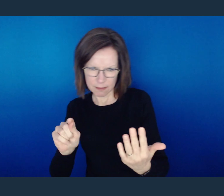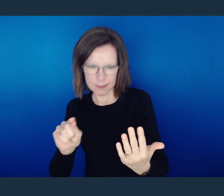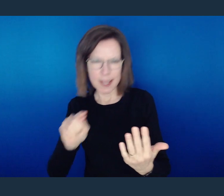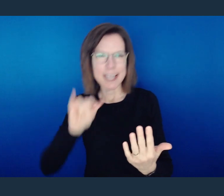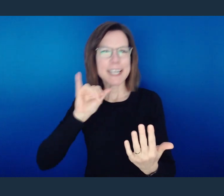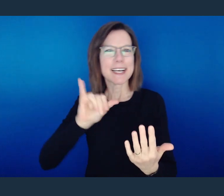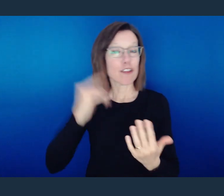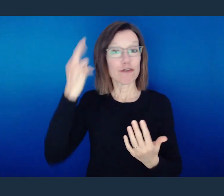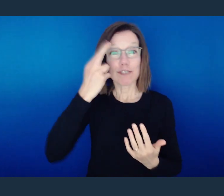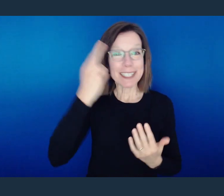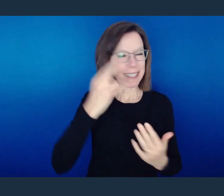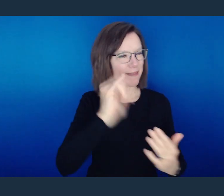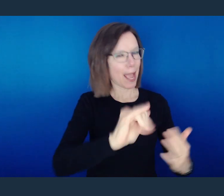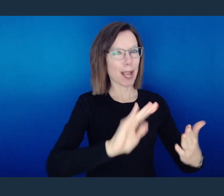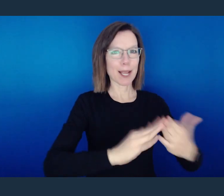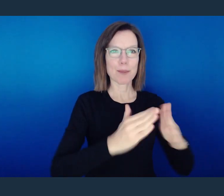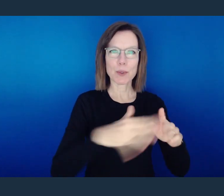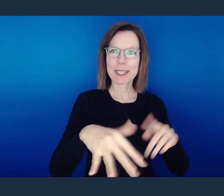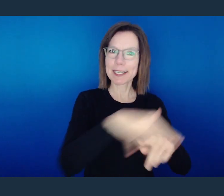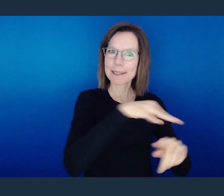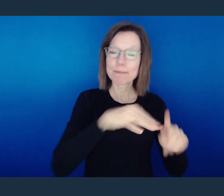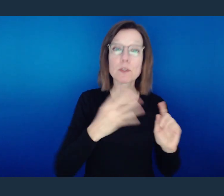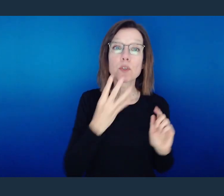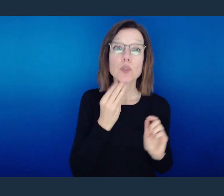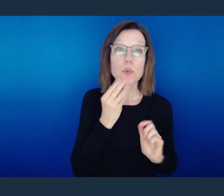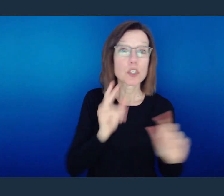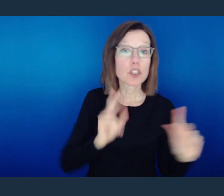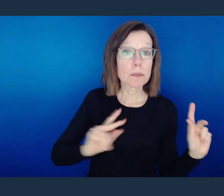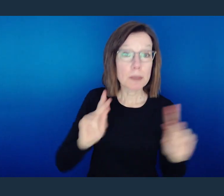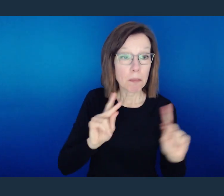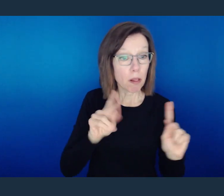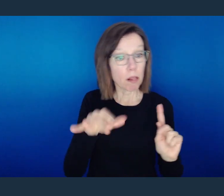In essence, there's some of that going on in this community, when the Jewish population